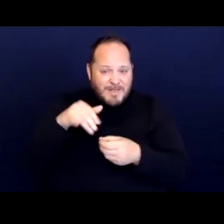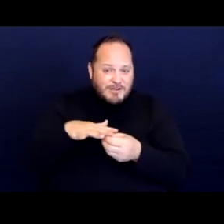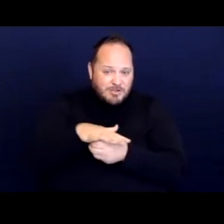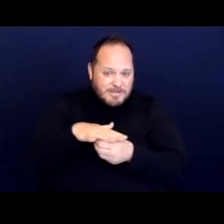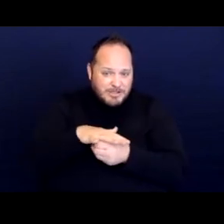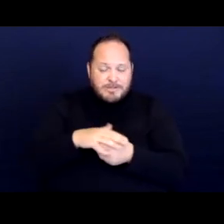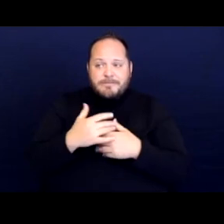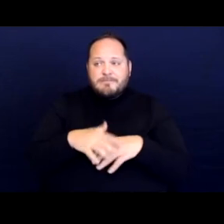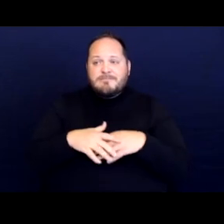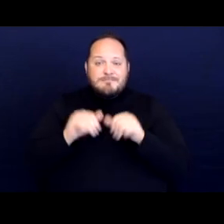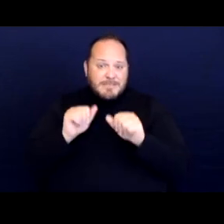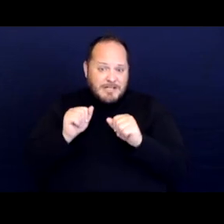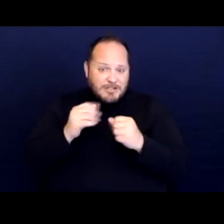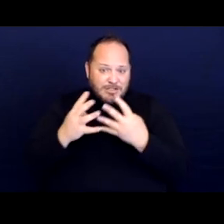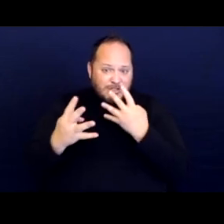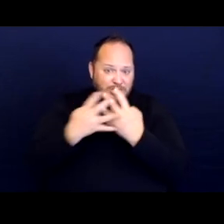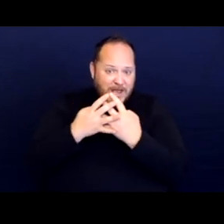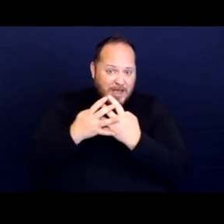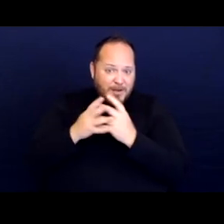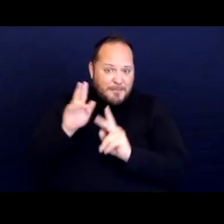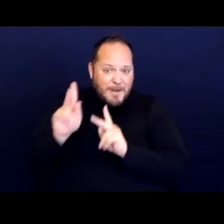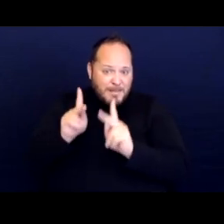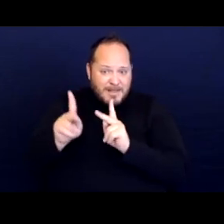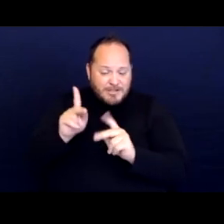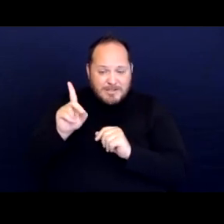potentially jail population demographics to see